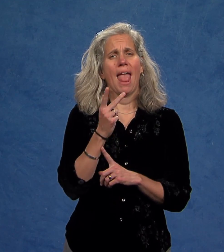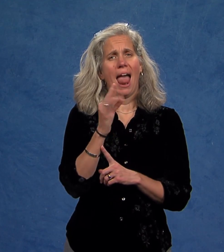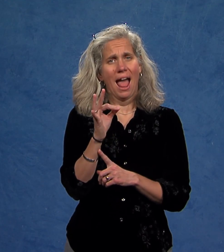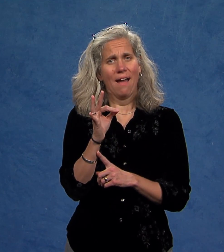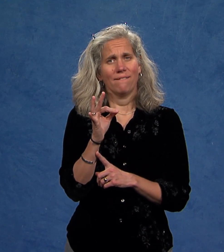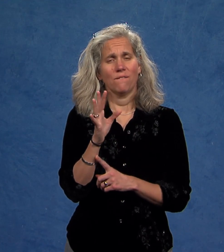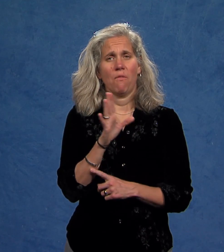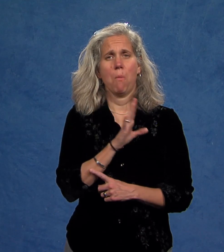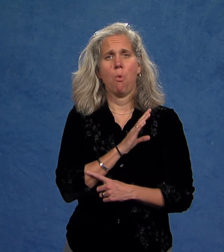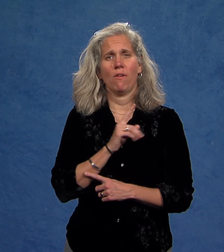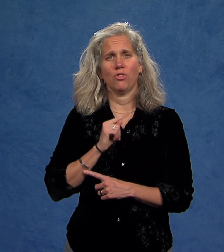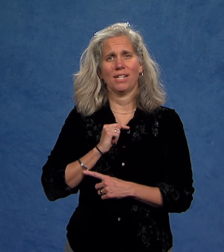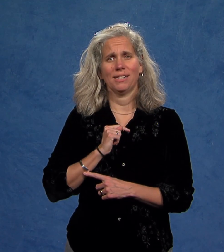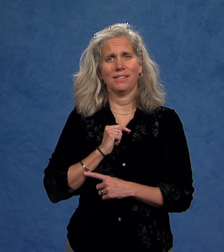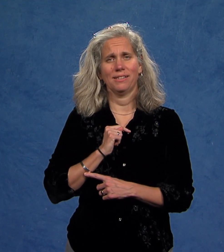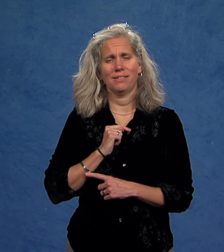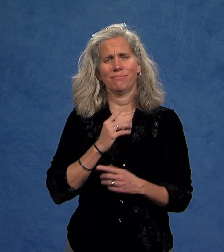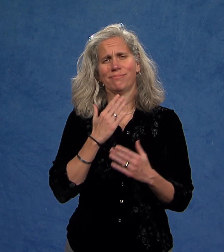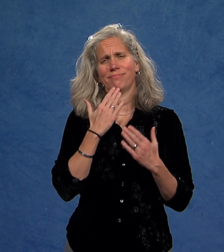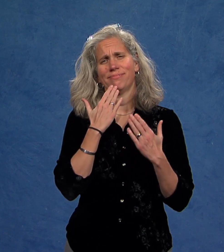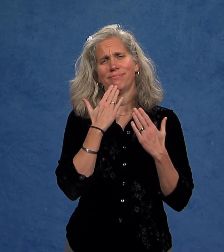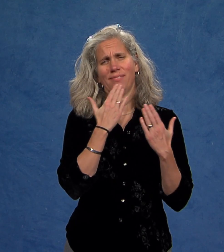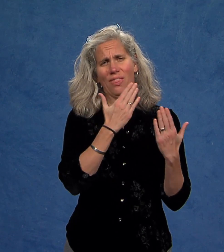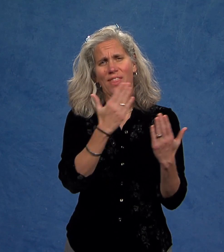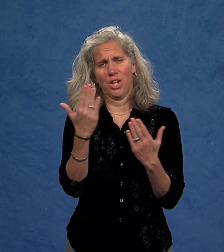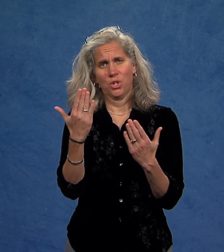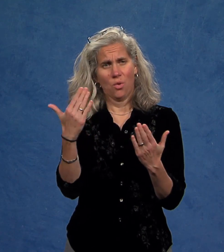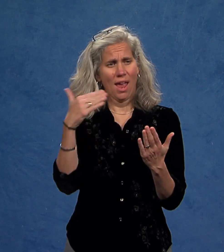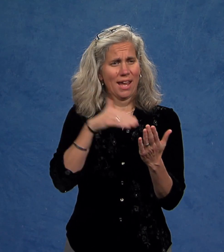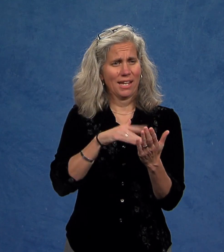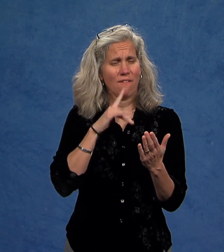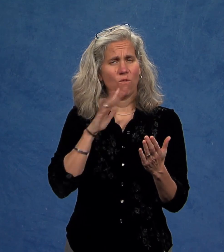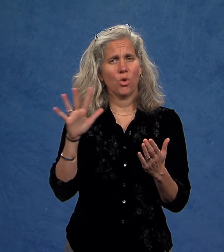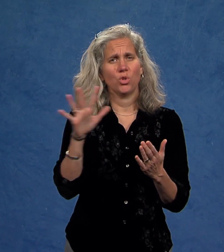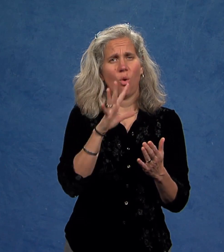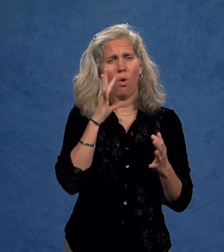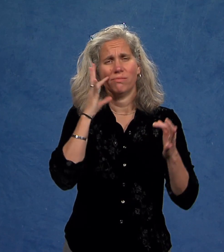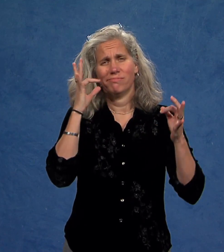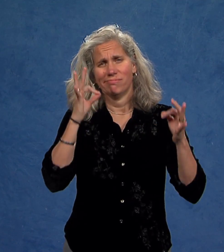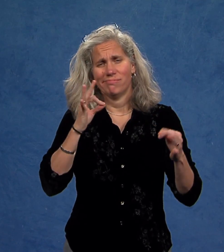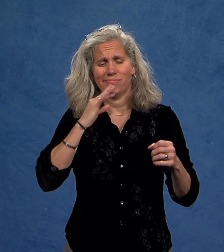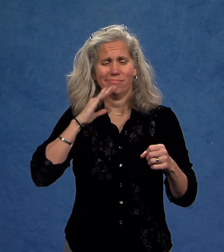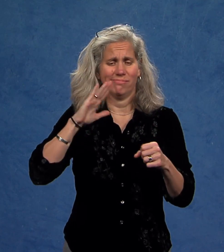On behalf of the Board of Trustees, thank you again for your dedication to,